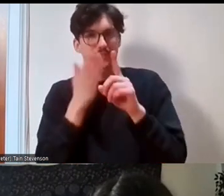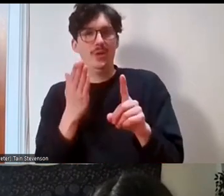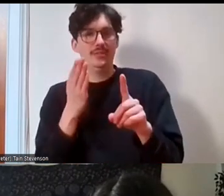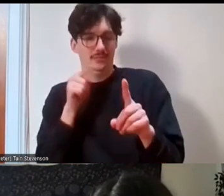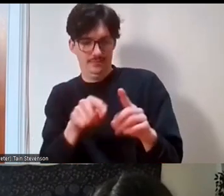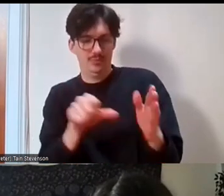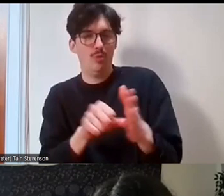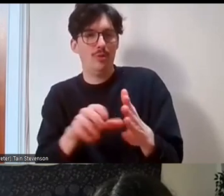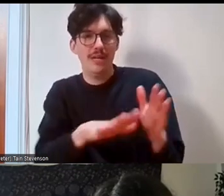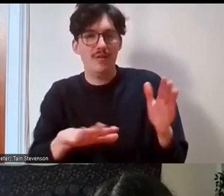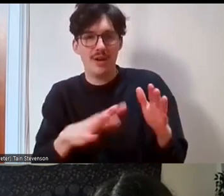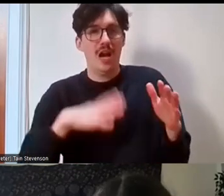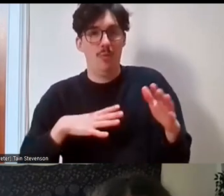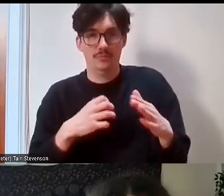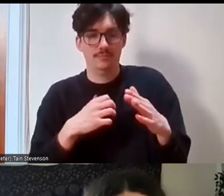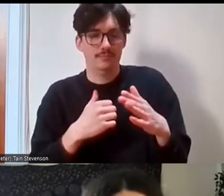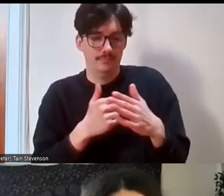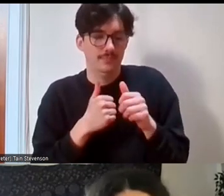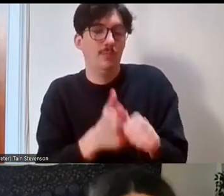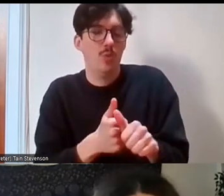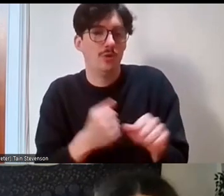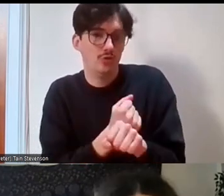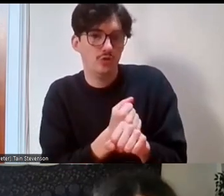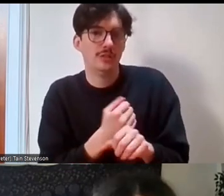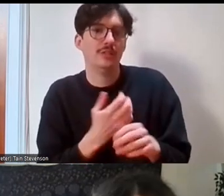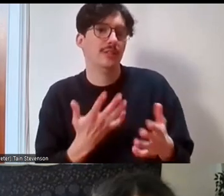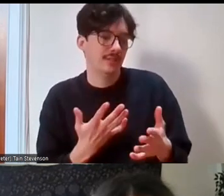there's lots of online stuff, please go out there and do it. So I'm giving you two there and then